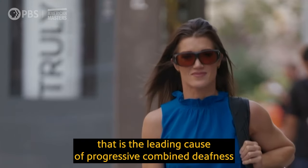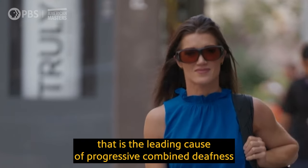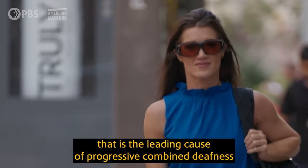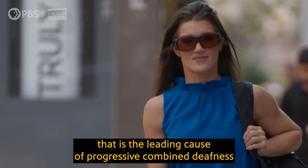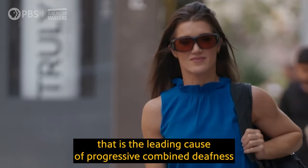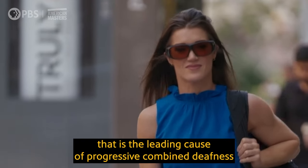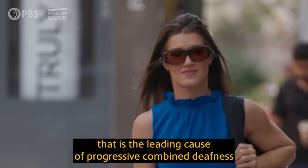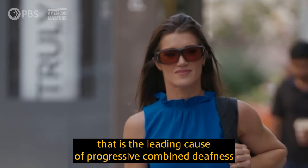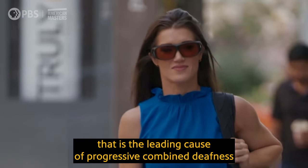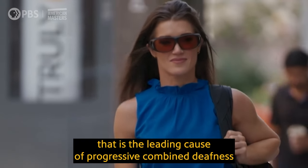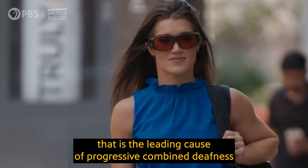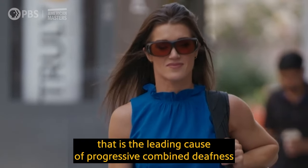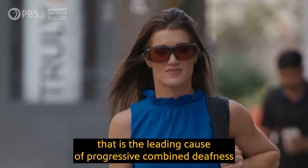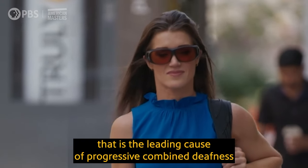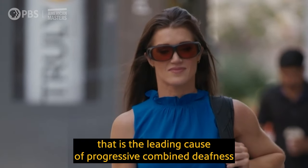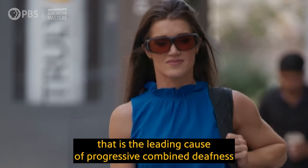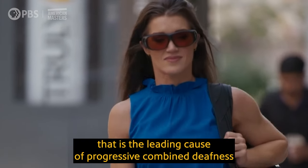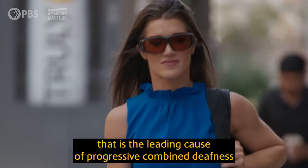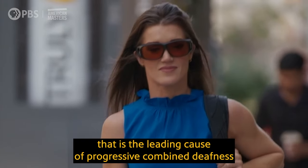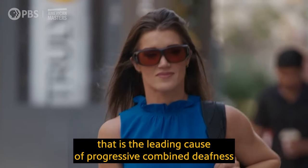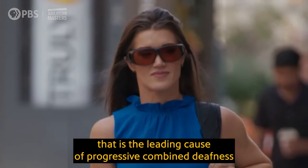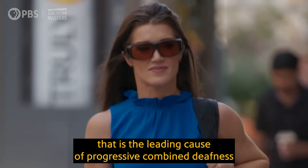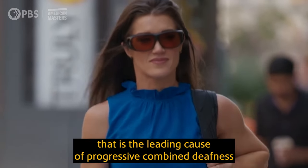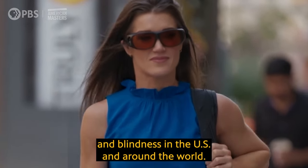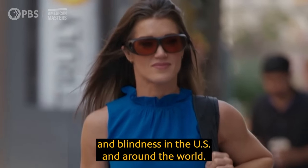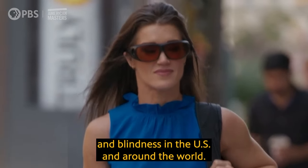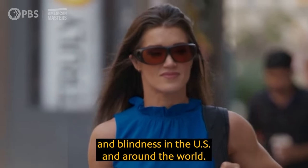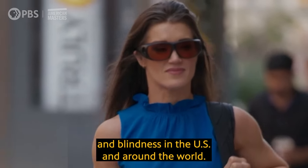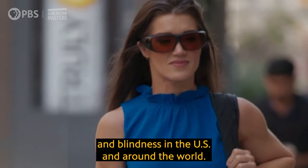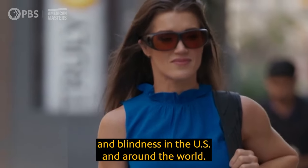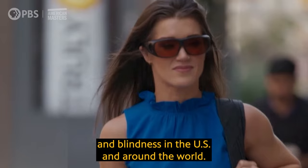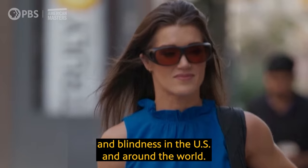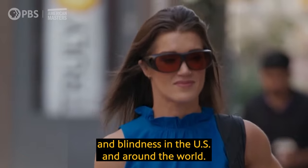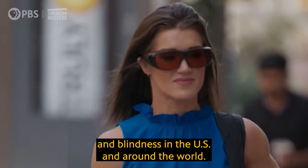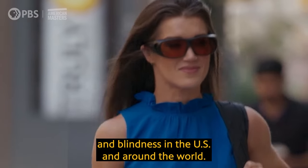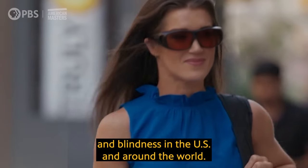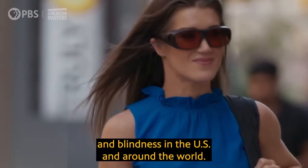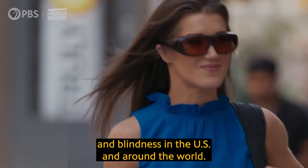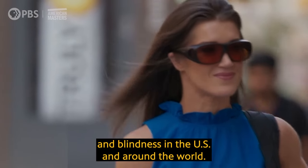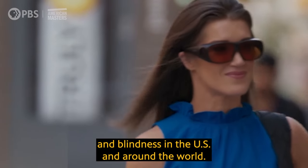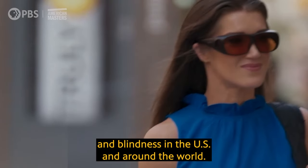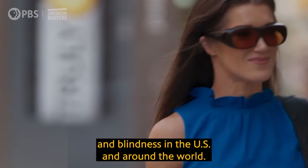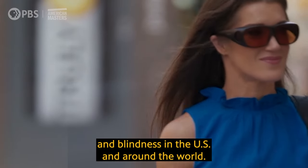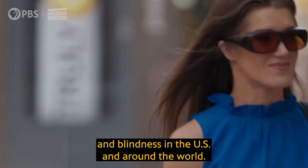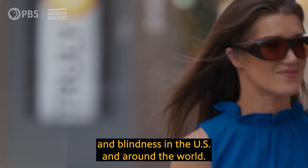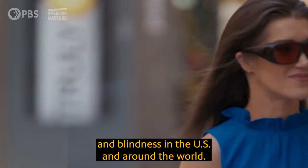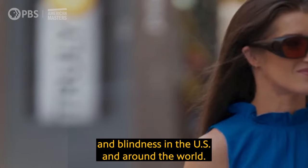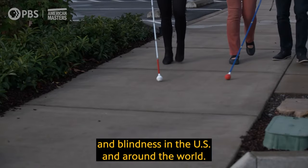that is the leading cause of progressive combined deafness and blindness in the U.S. and around the world.